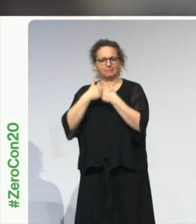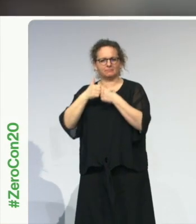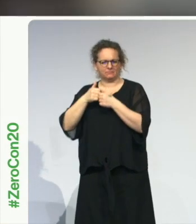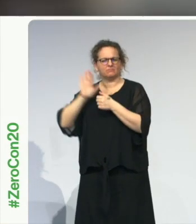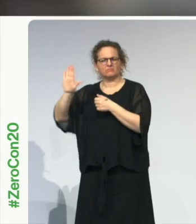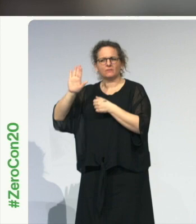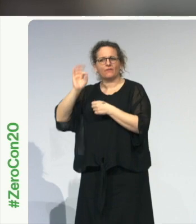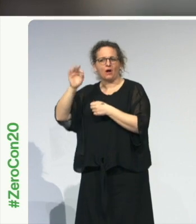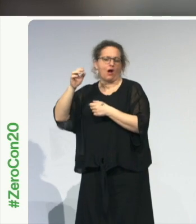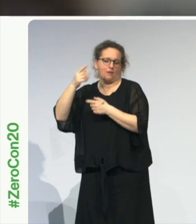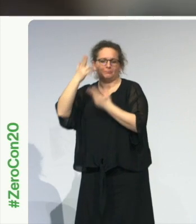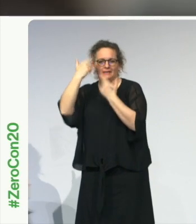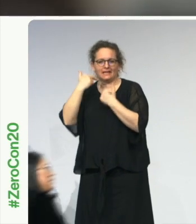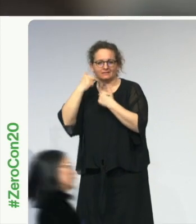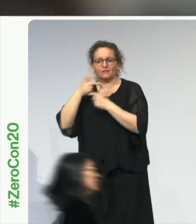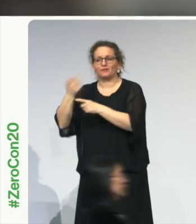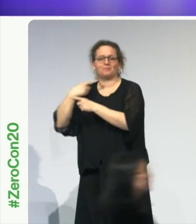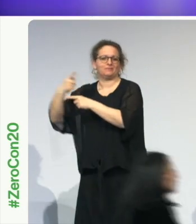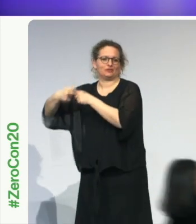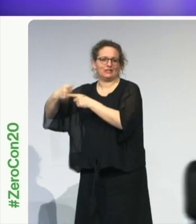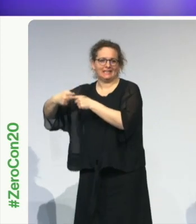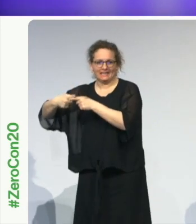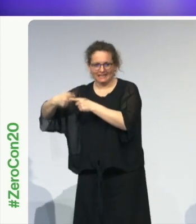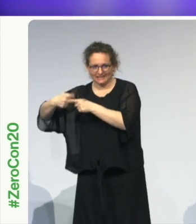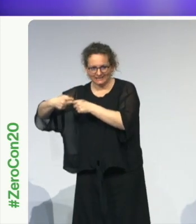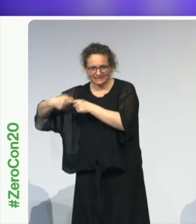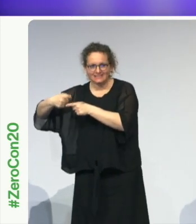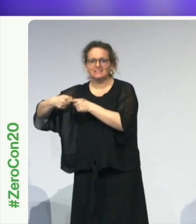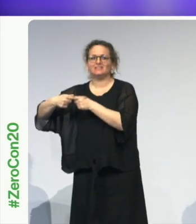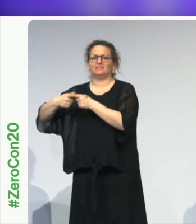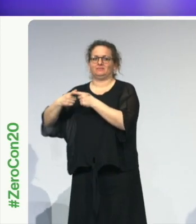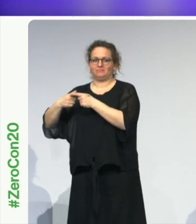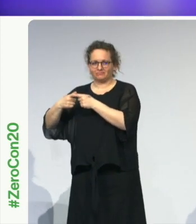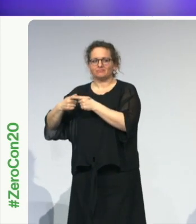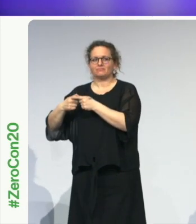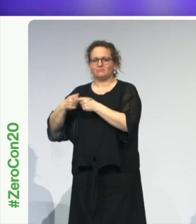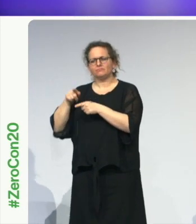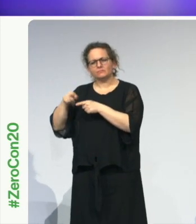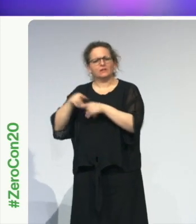practices that are not only global but scalable and even free or low-cost, we are hopeful